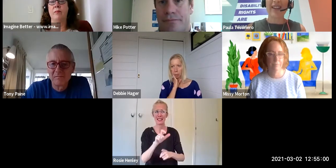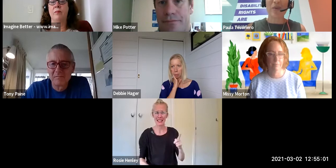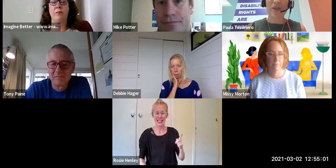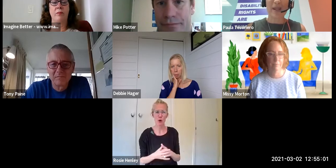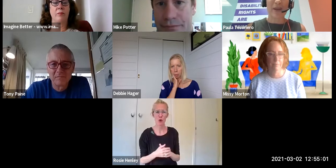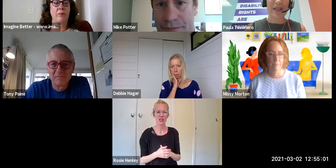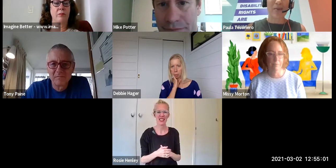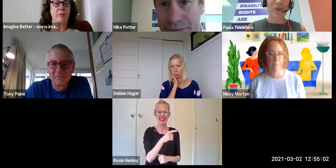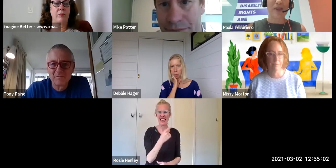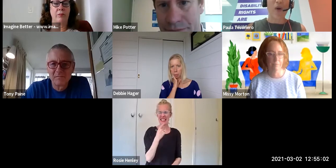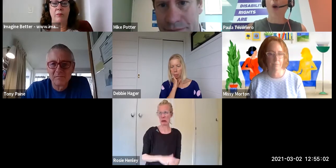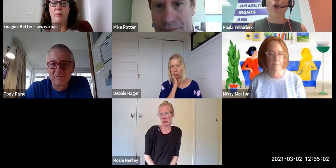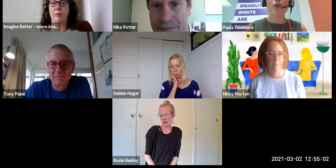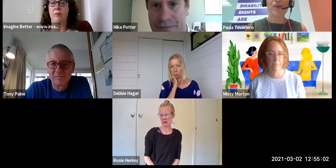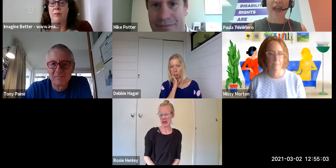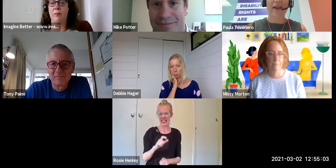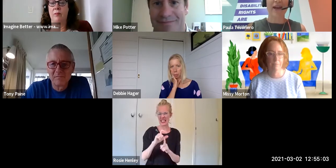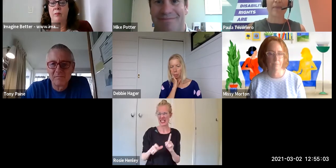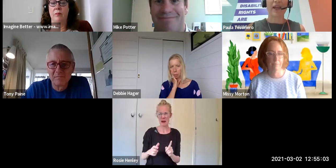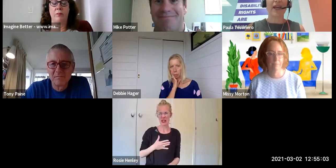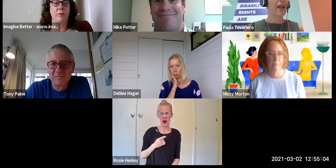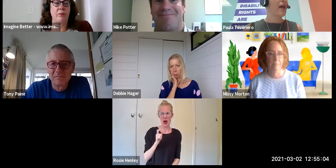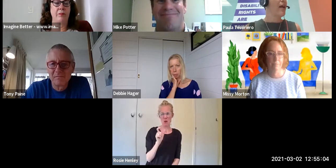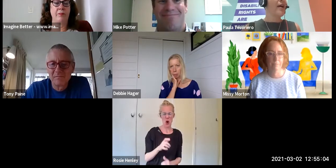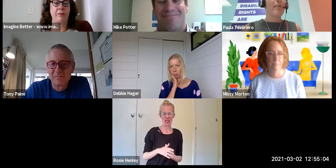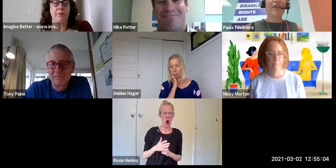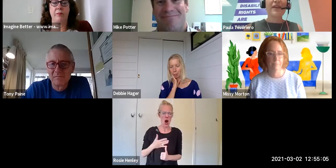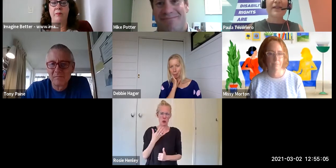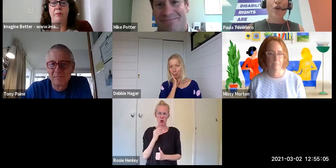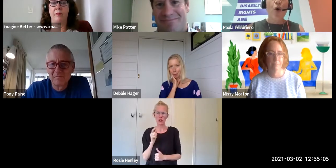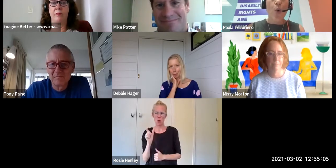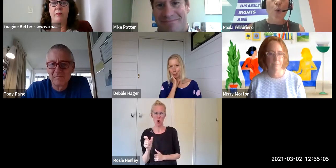like the word disability Paula so i won't use that'. And i'm thinking 'but this is core